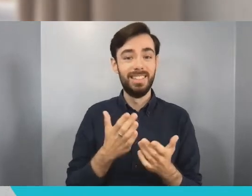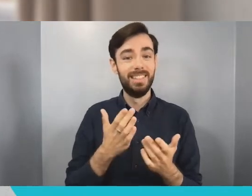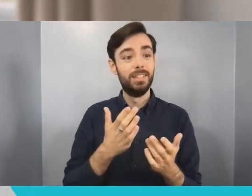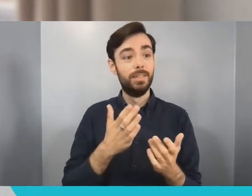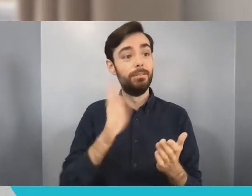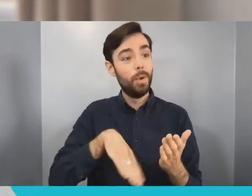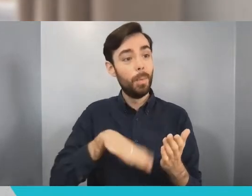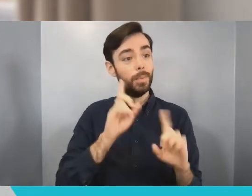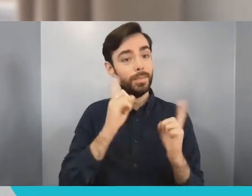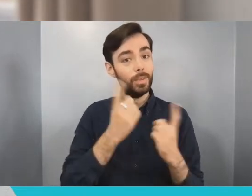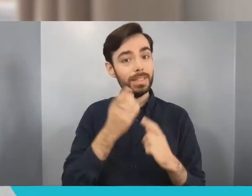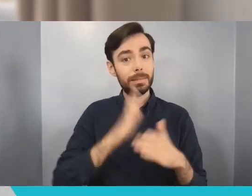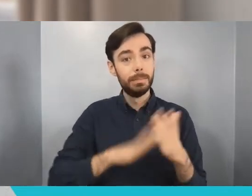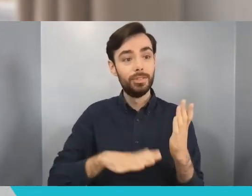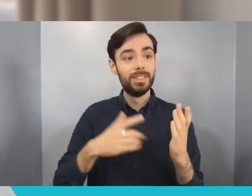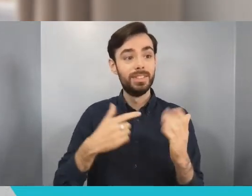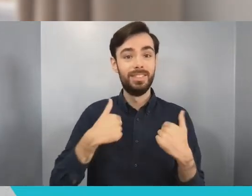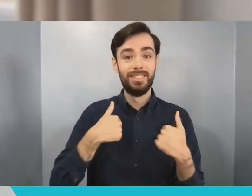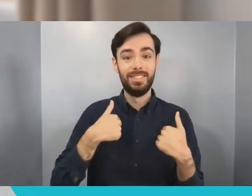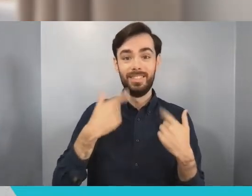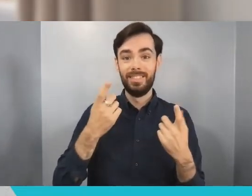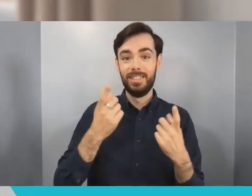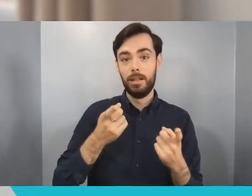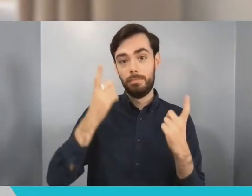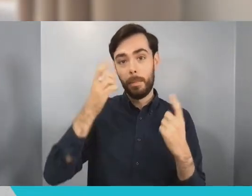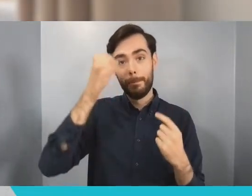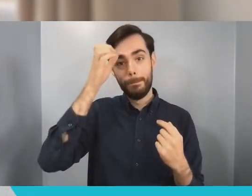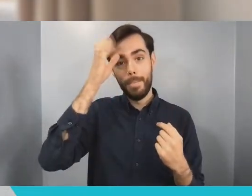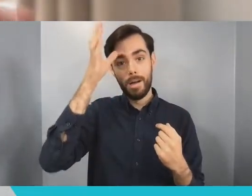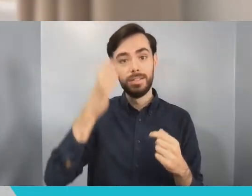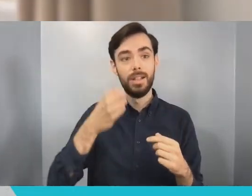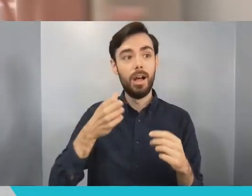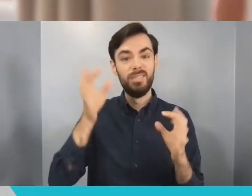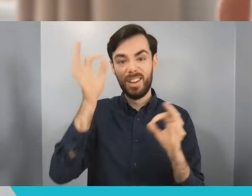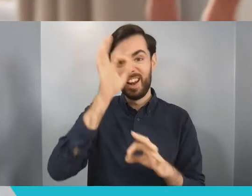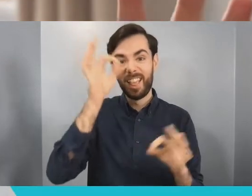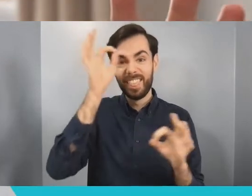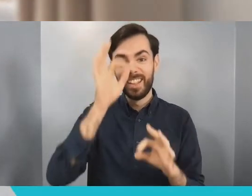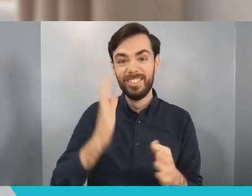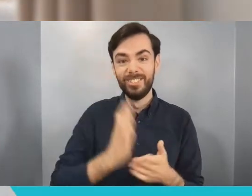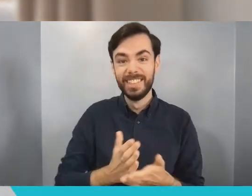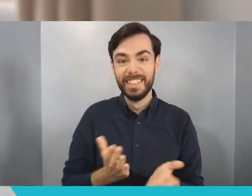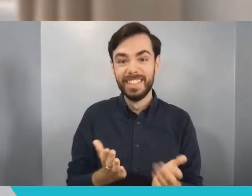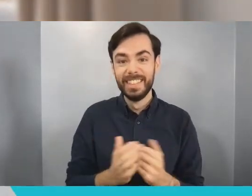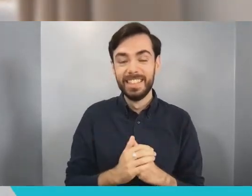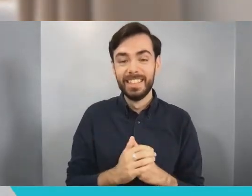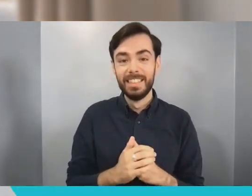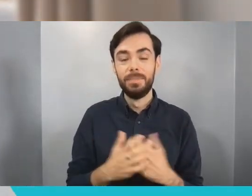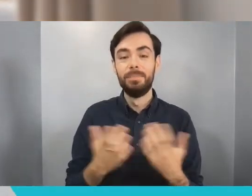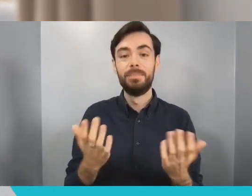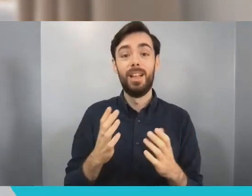foundation such that I could go on to reach mastery in whichever different direction that